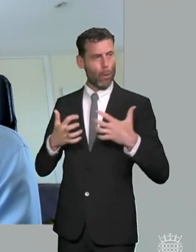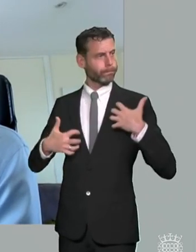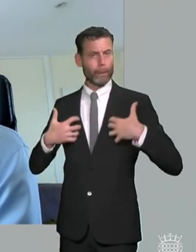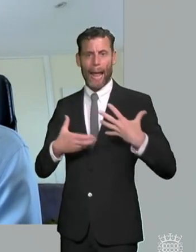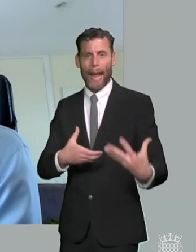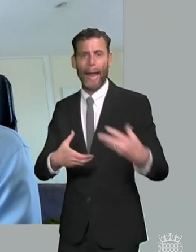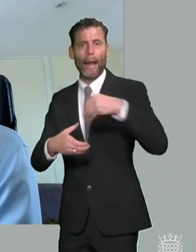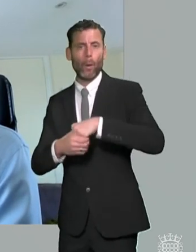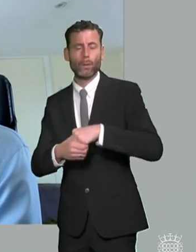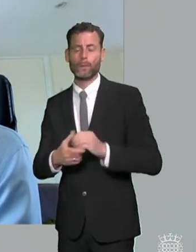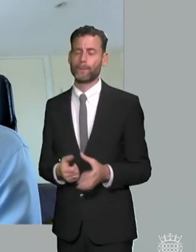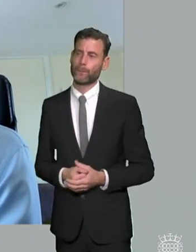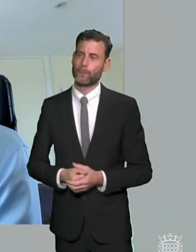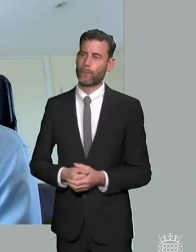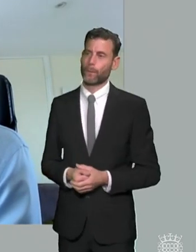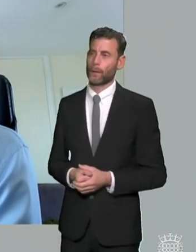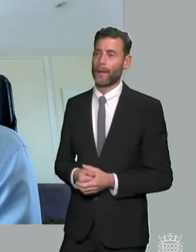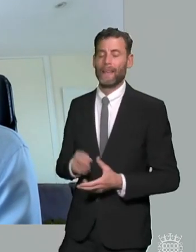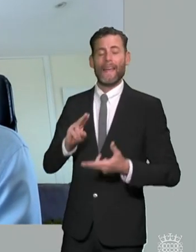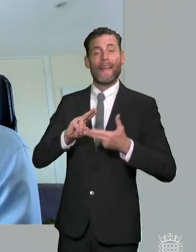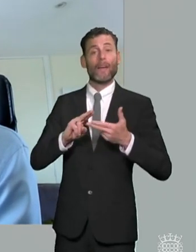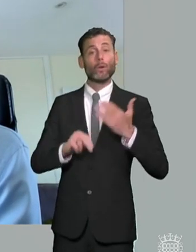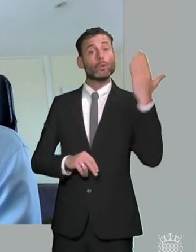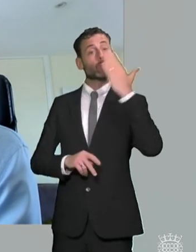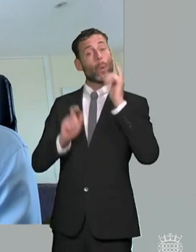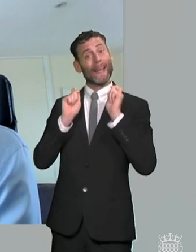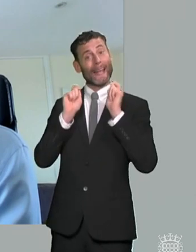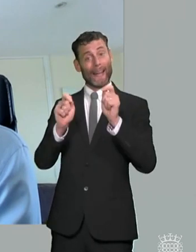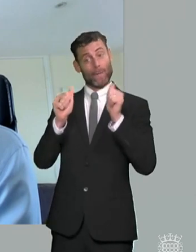no school can be good or outstanding unless it is good or our standing for scnd